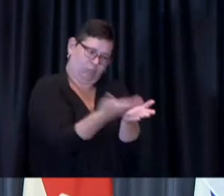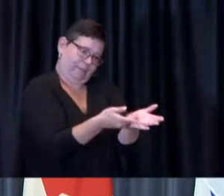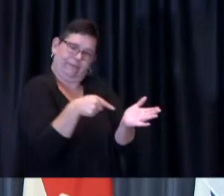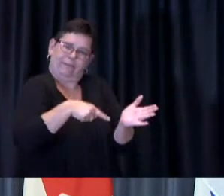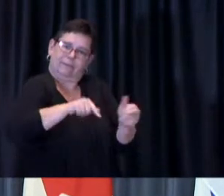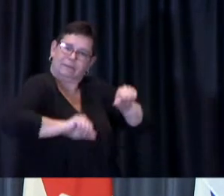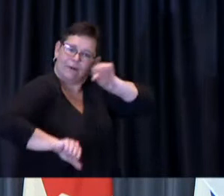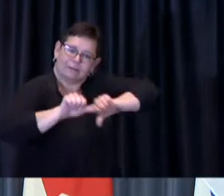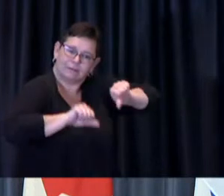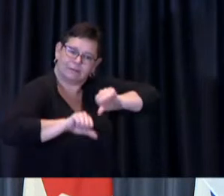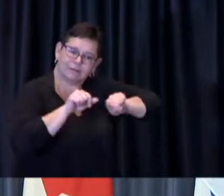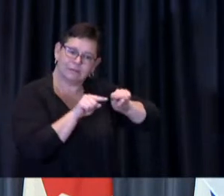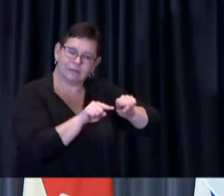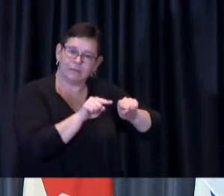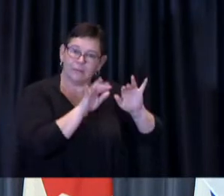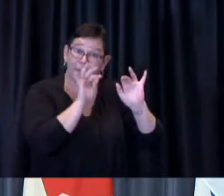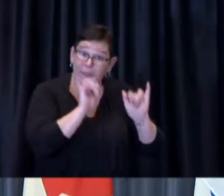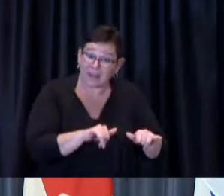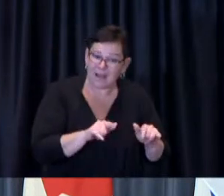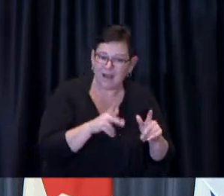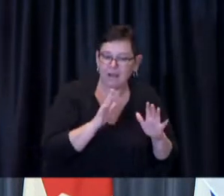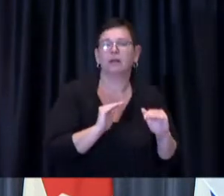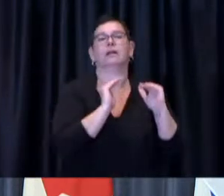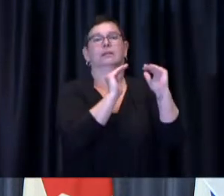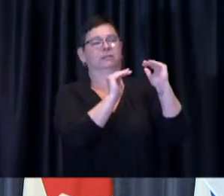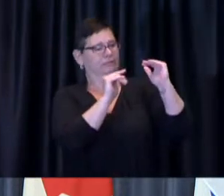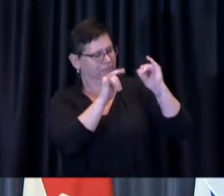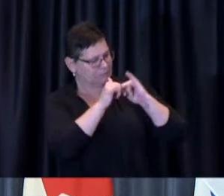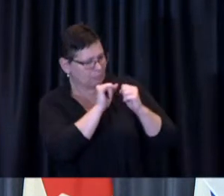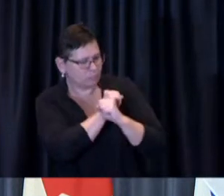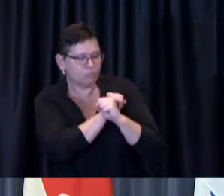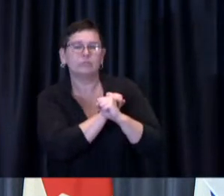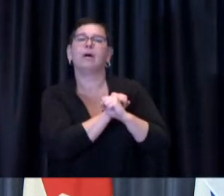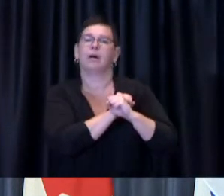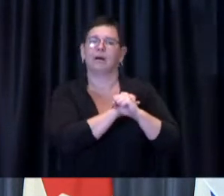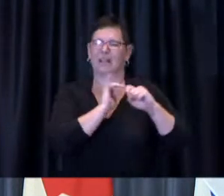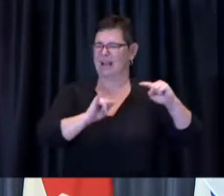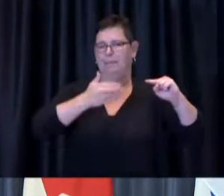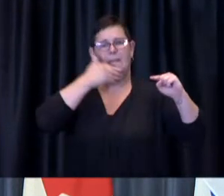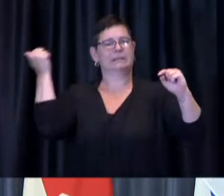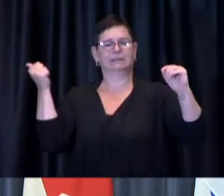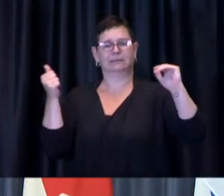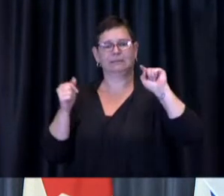the best protection that's offered against covet 19 and in particular against the delta variant